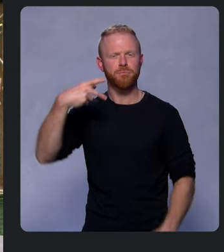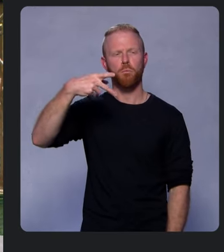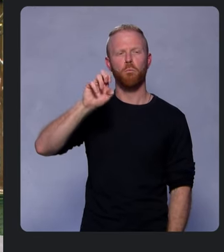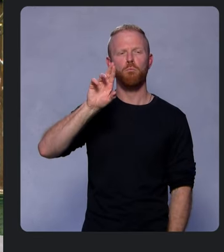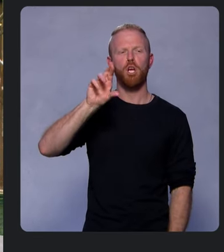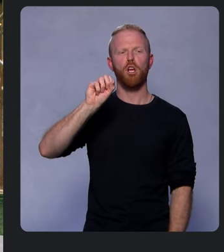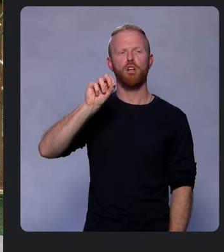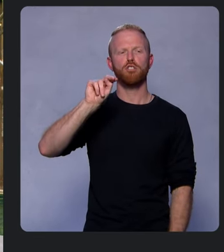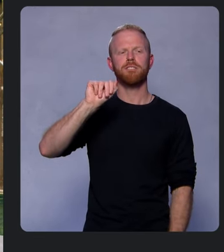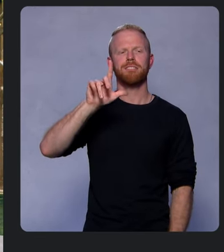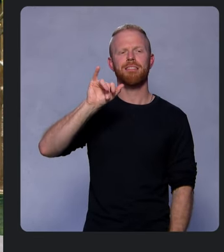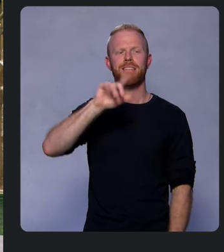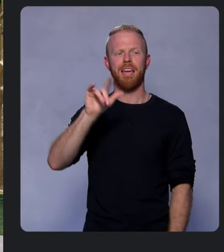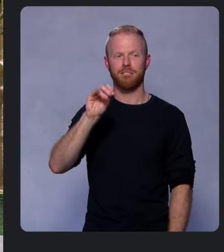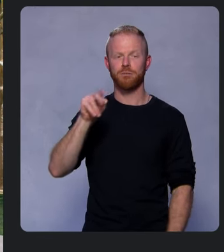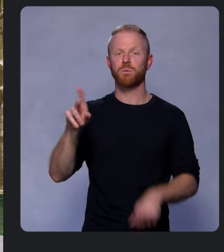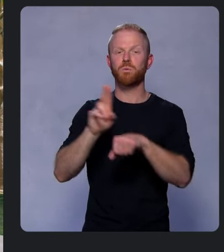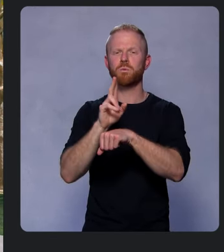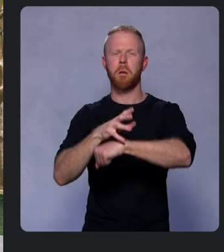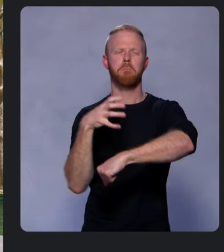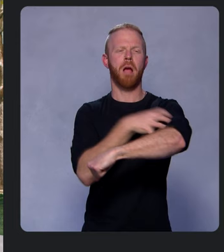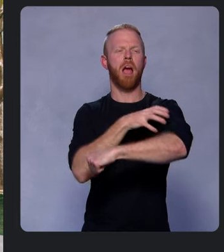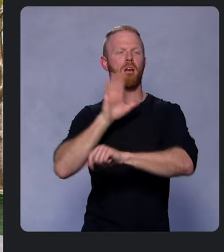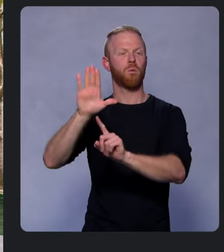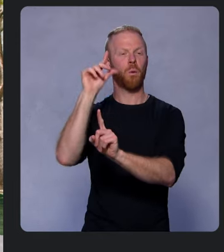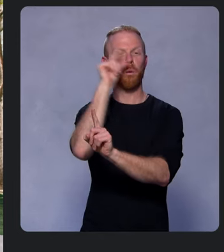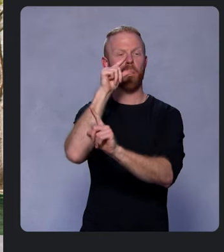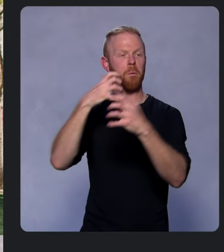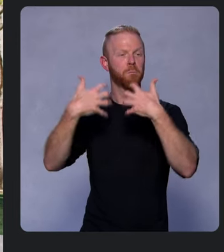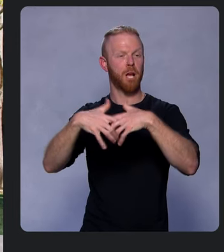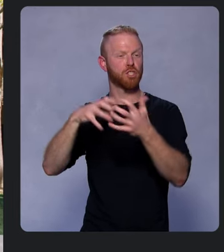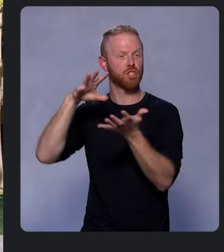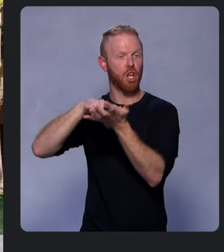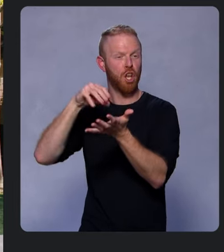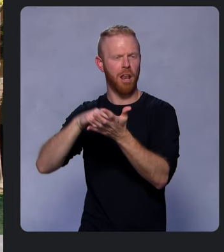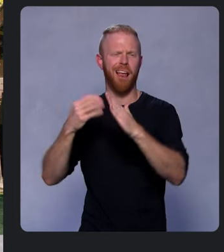which uses the power of Google’s Machine Learning to automatically deliver